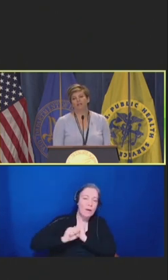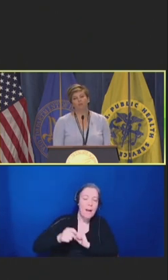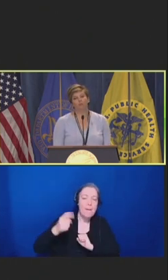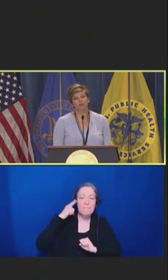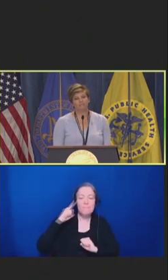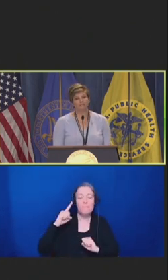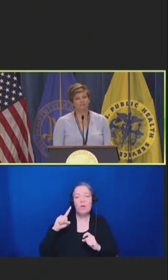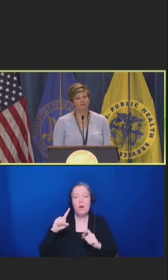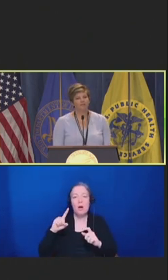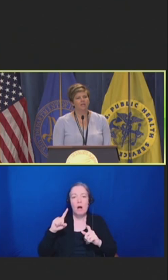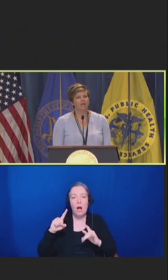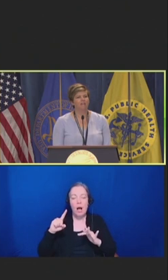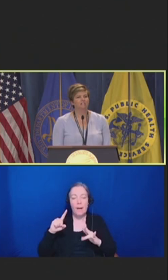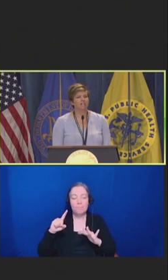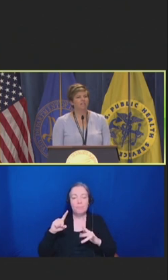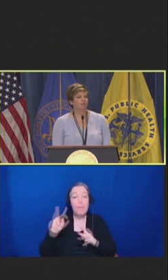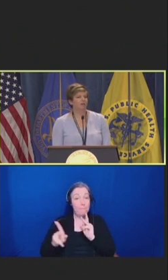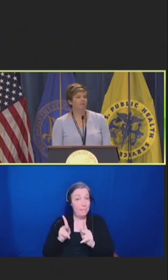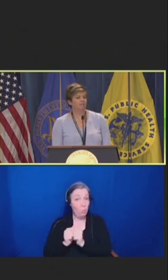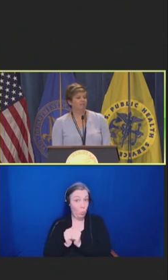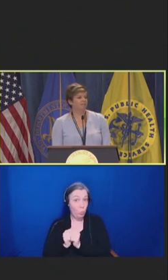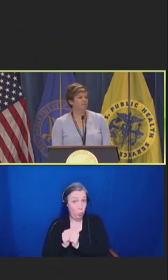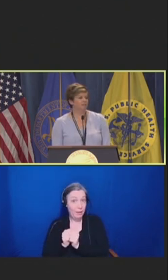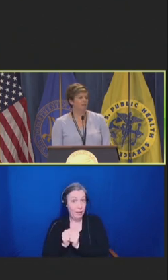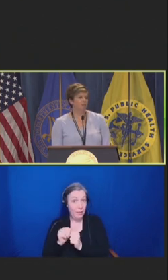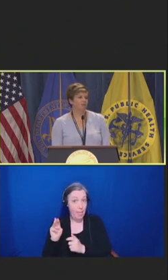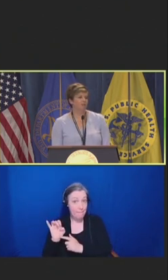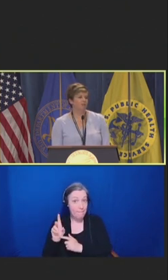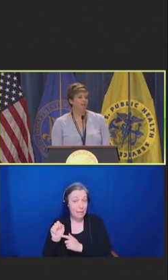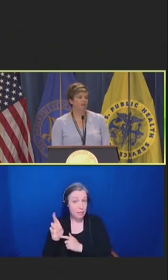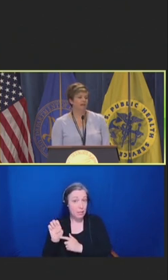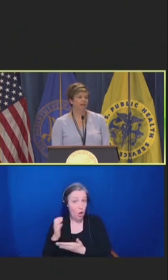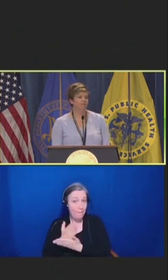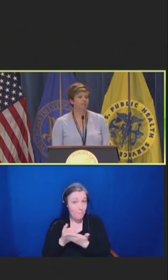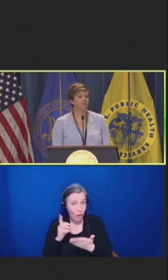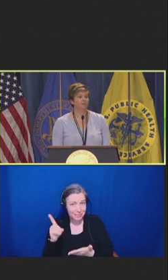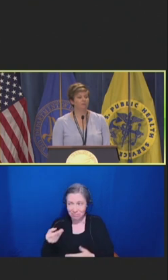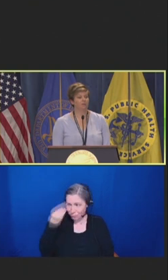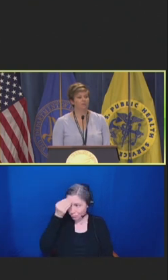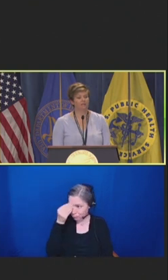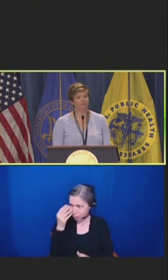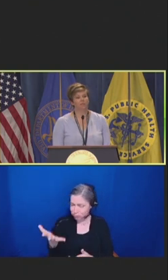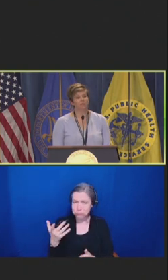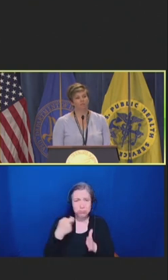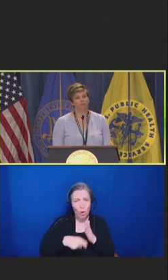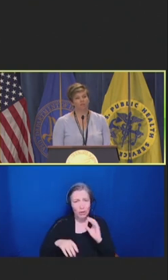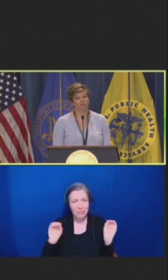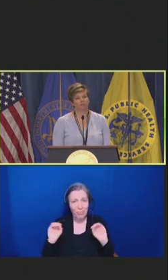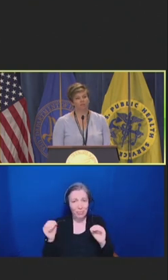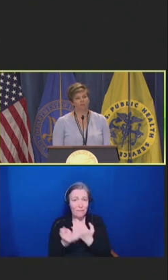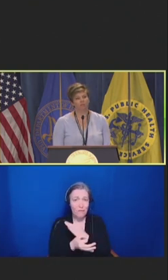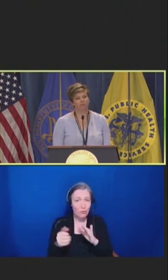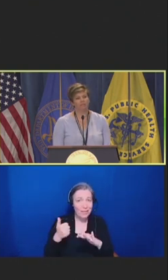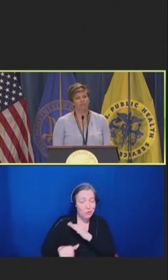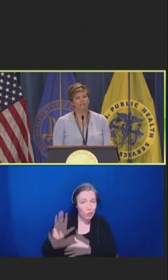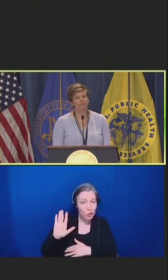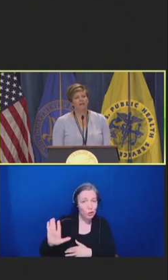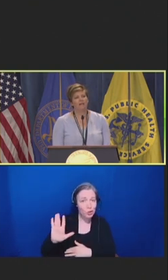Part D to let them know that these vaccines are now free to them through their Medicare prescription drug coverage plan.